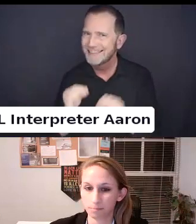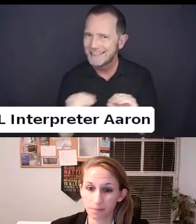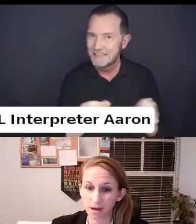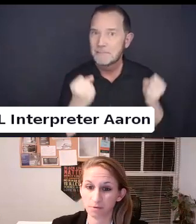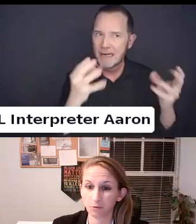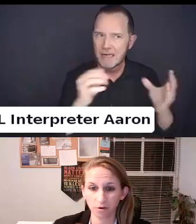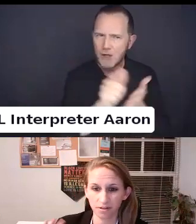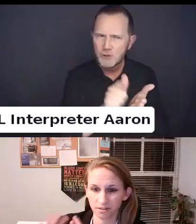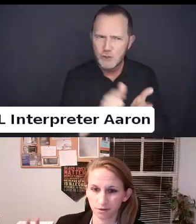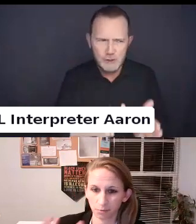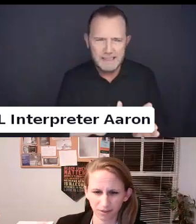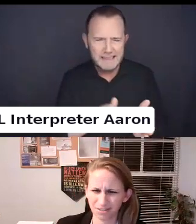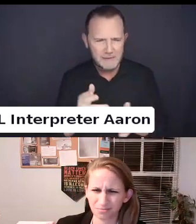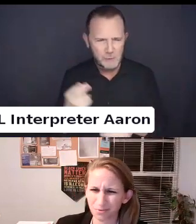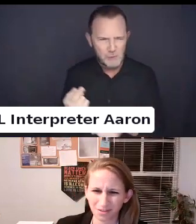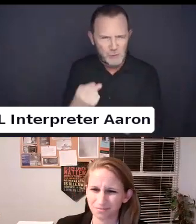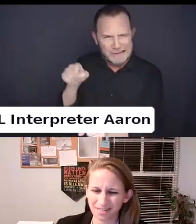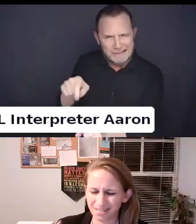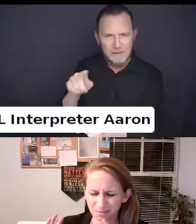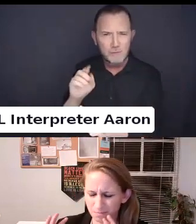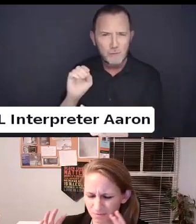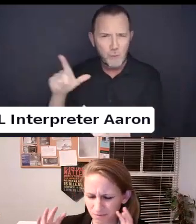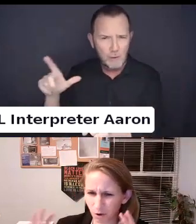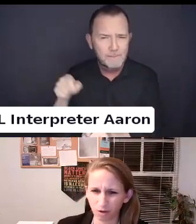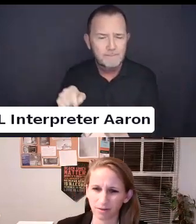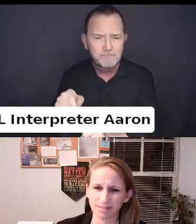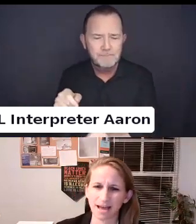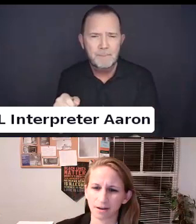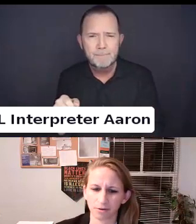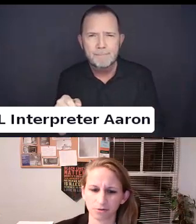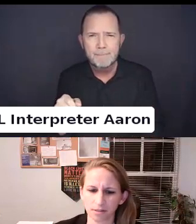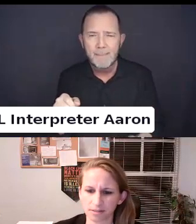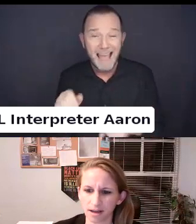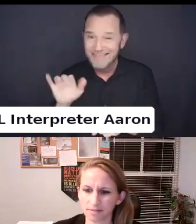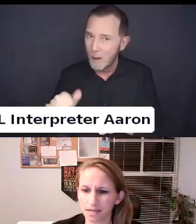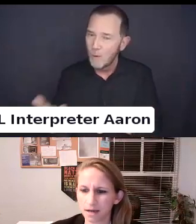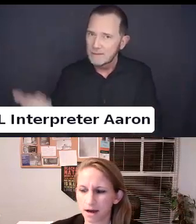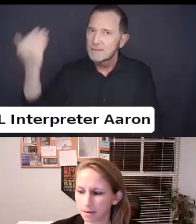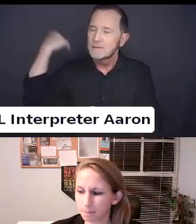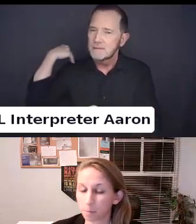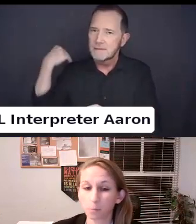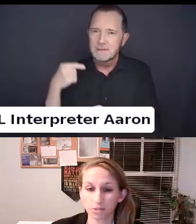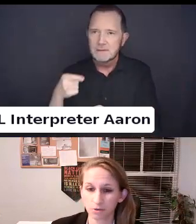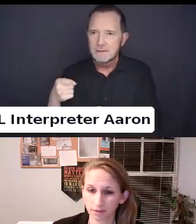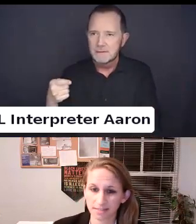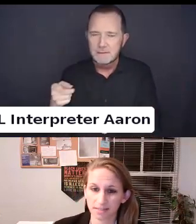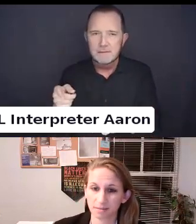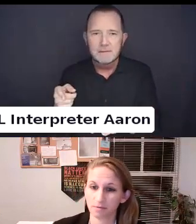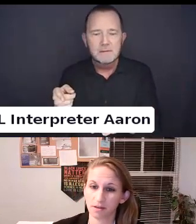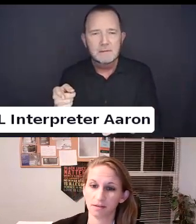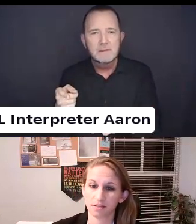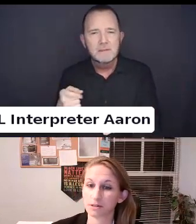That before, this really multifaceted attack on transit lives was utilizing some of the